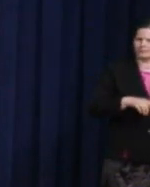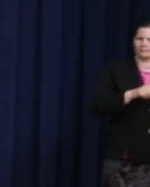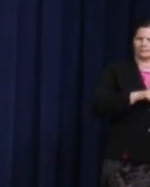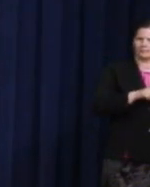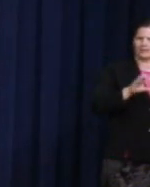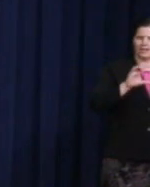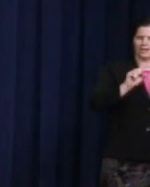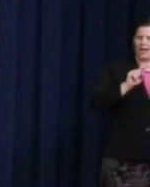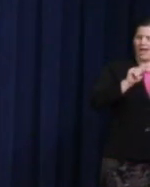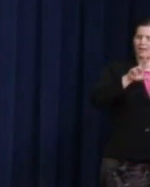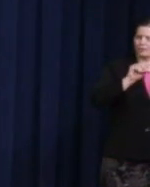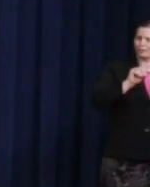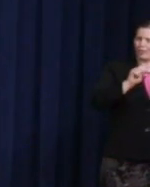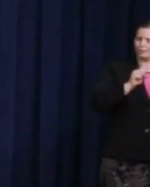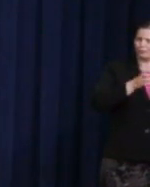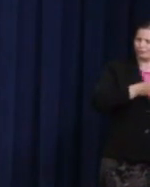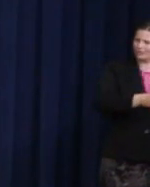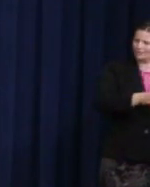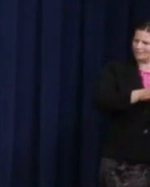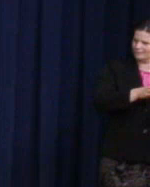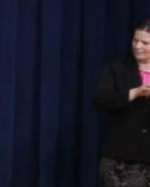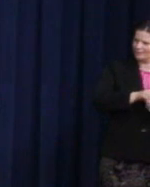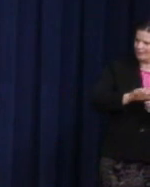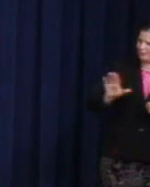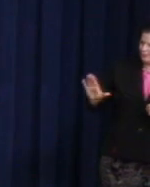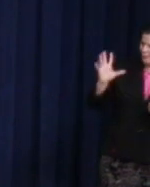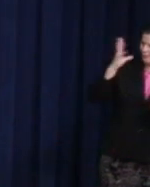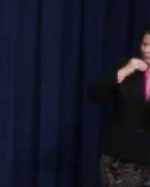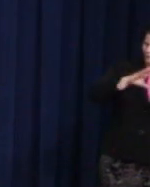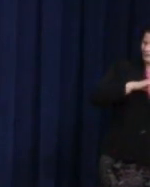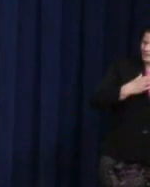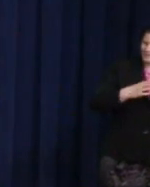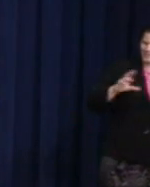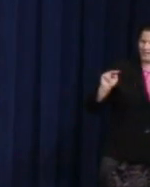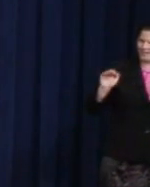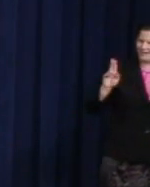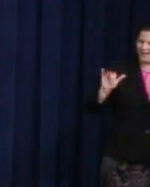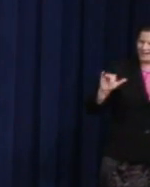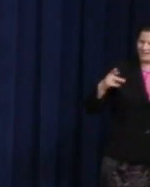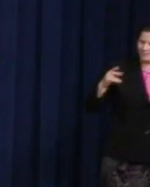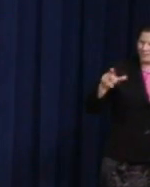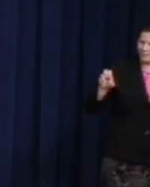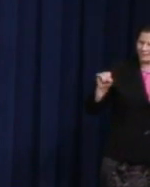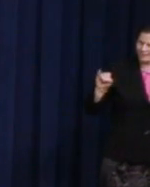city and San Francisco in the early 1970s,